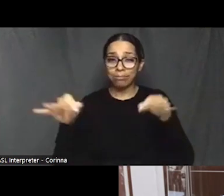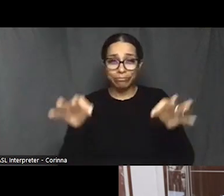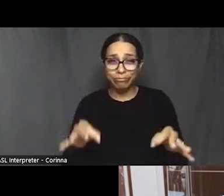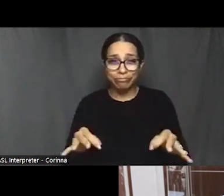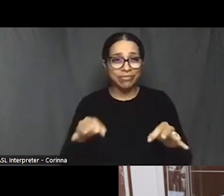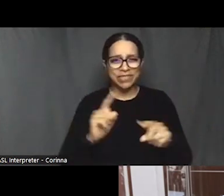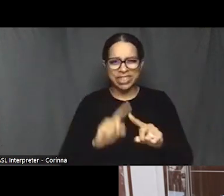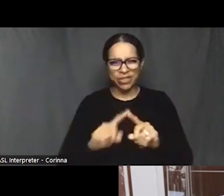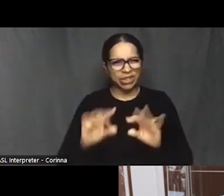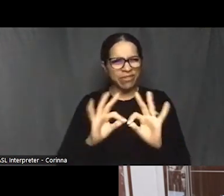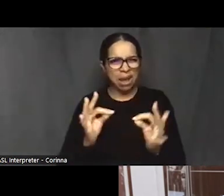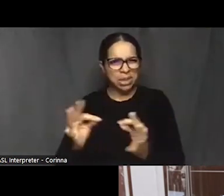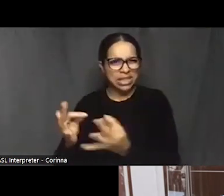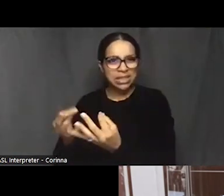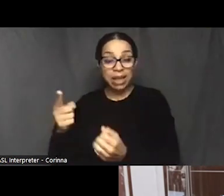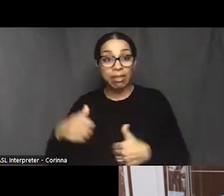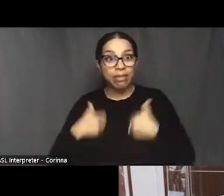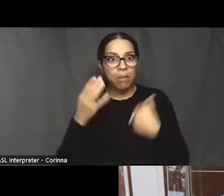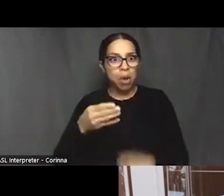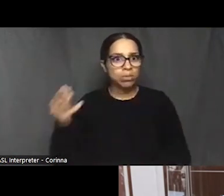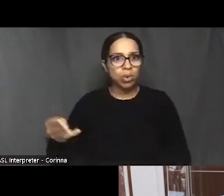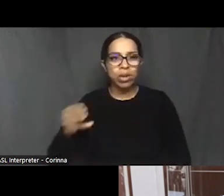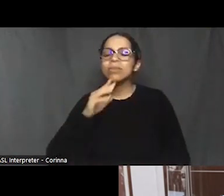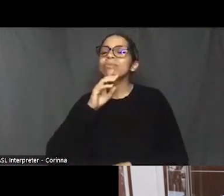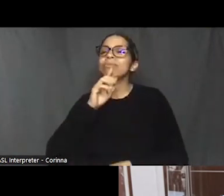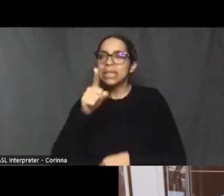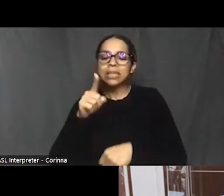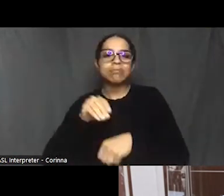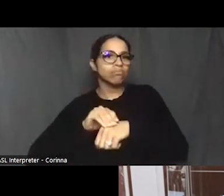And and so that was a big one for us.